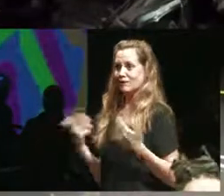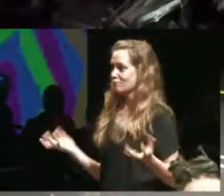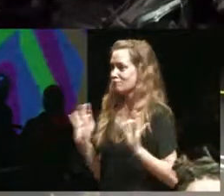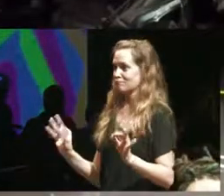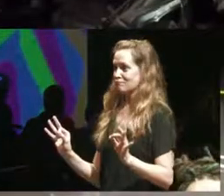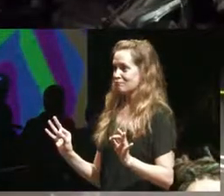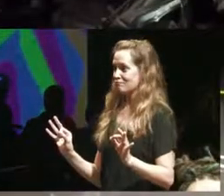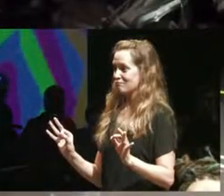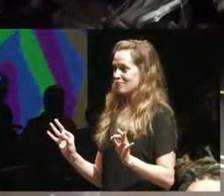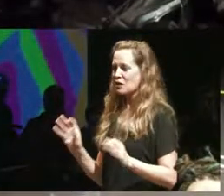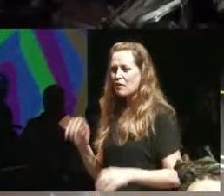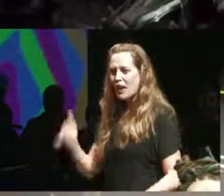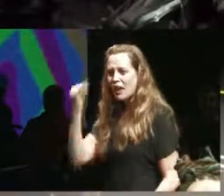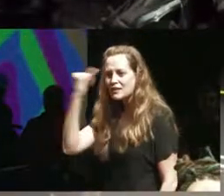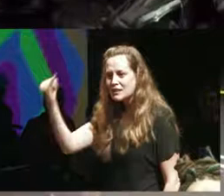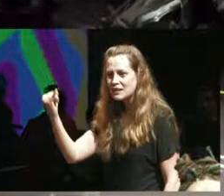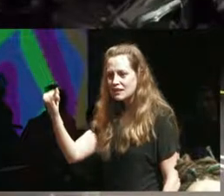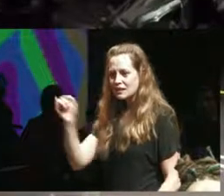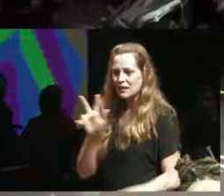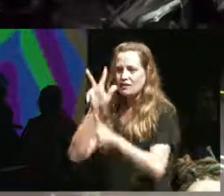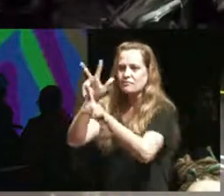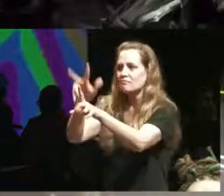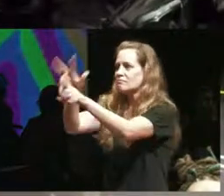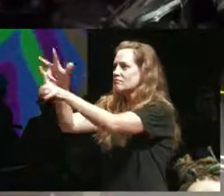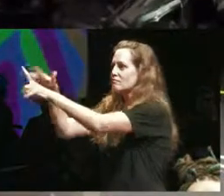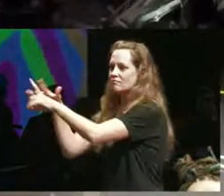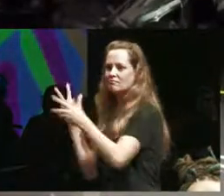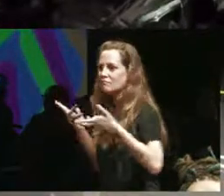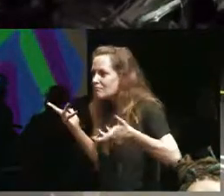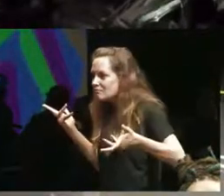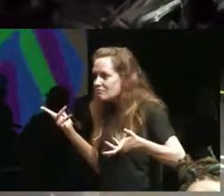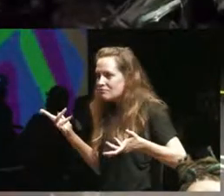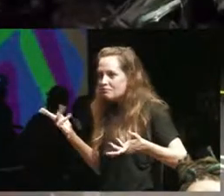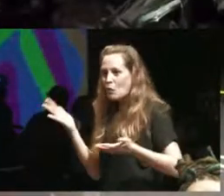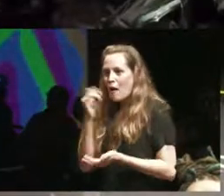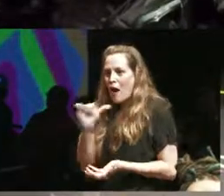why can't you take these ideas and implement them into these you know